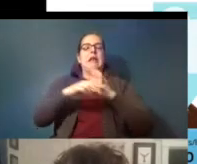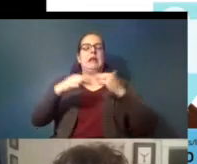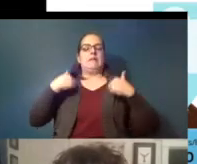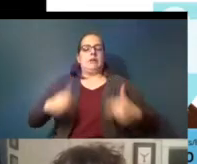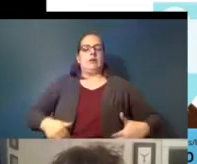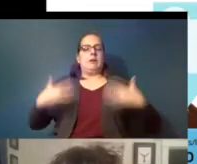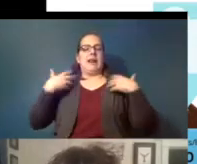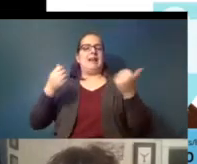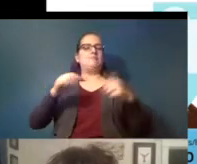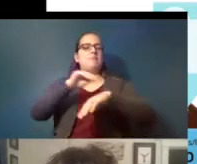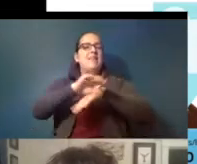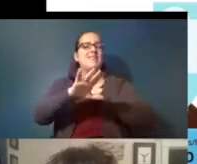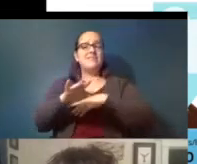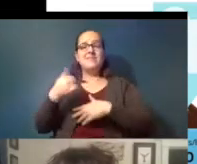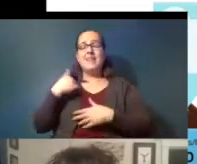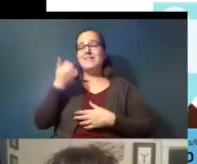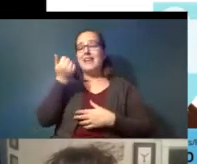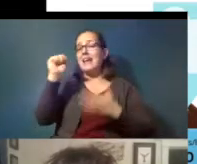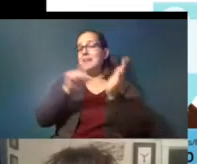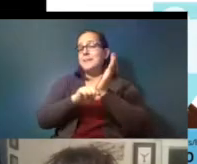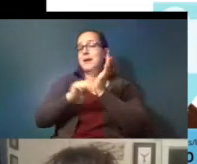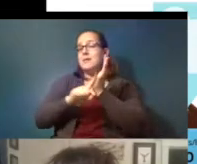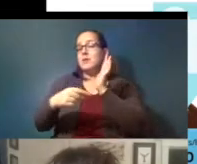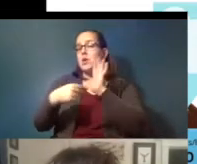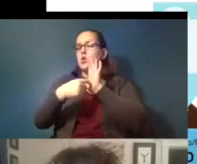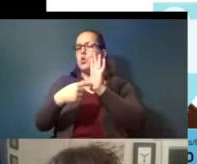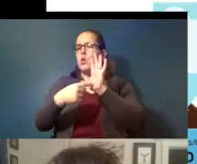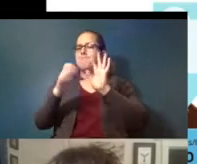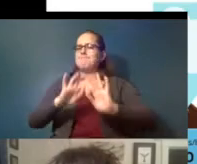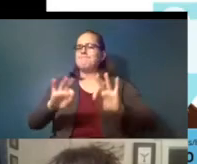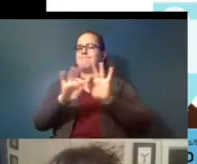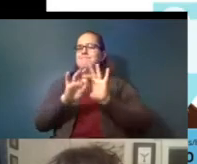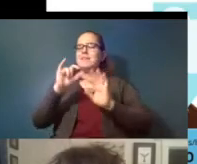is there any research showing that it matters if there is microplastic bits